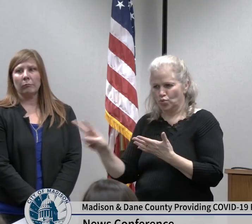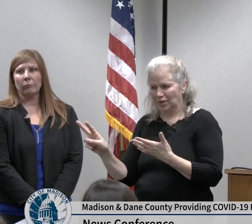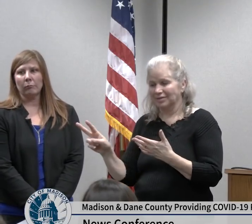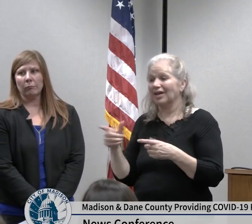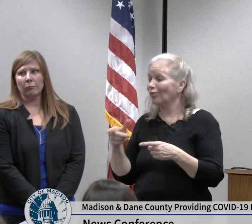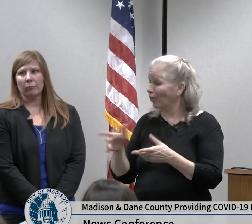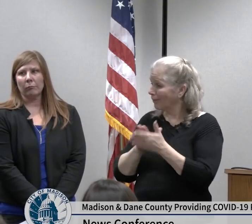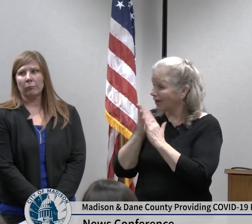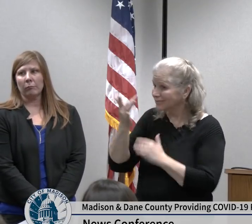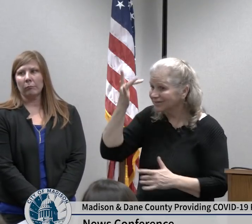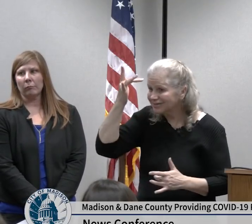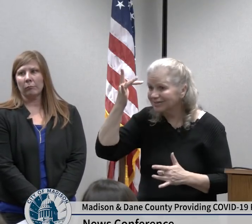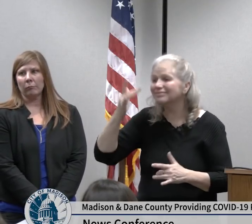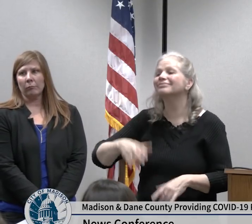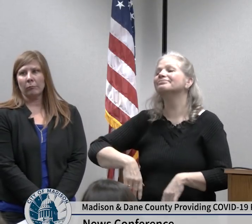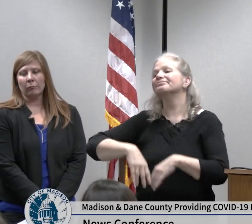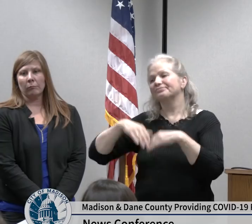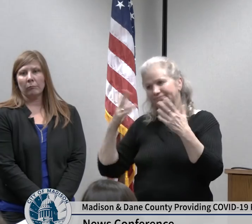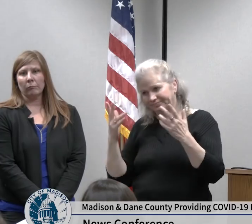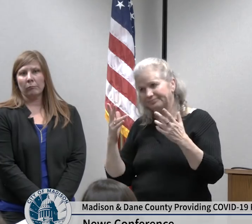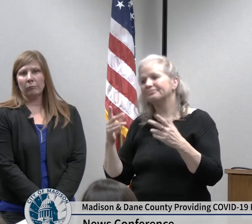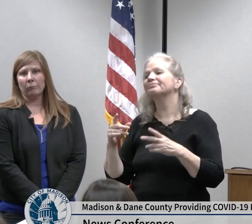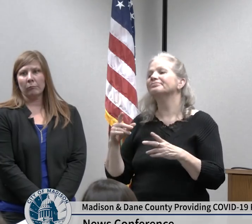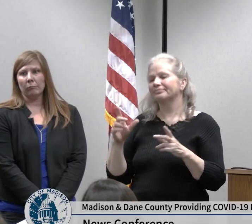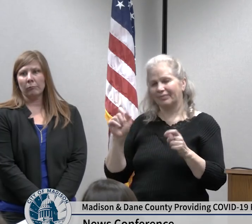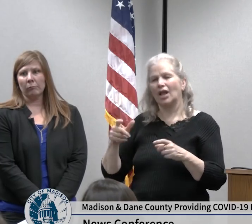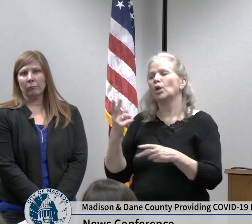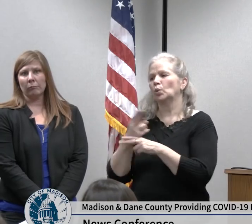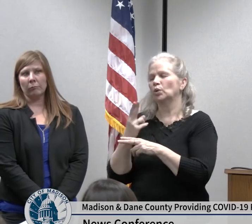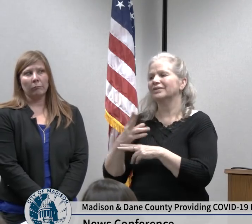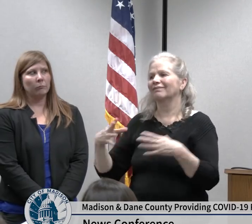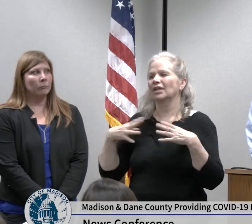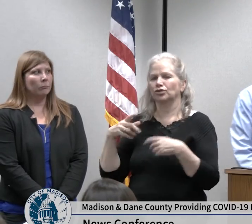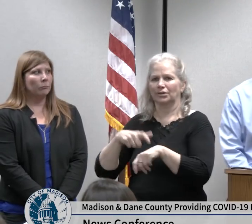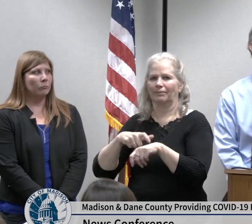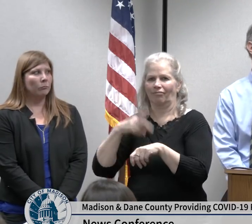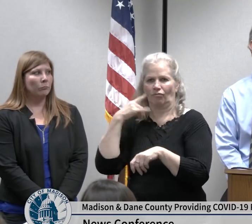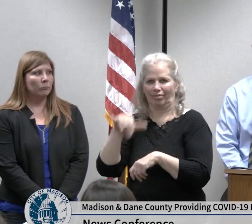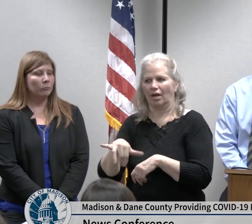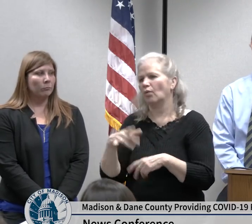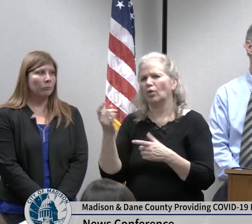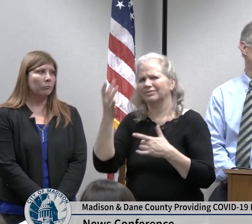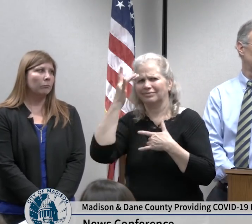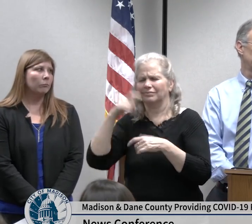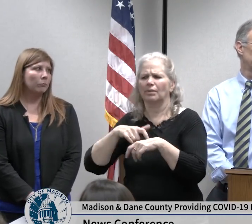use their sick or vacation time for that we're working on similar guidance for